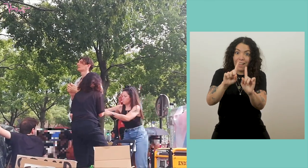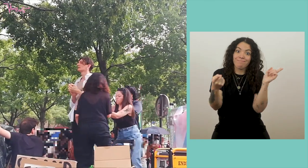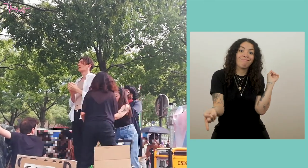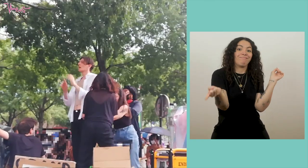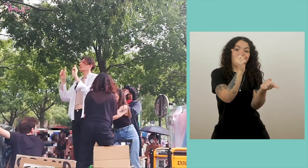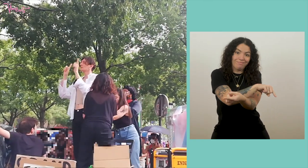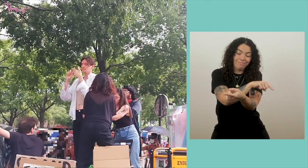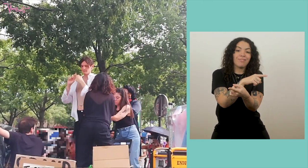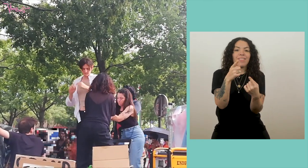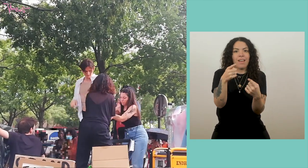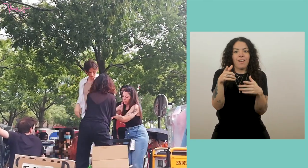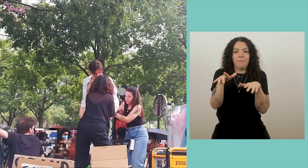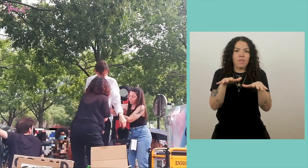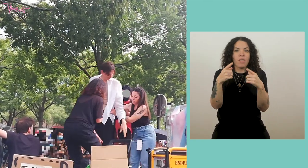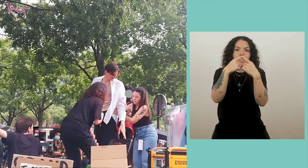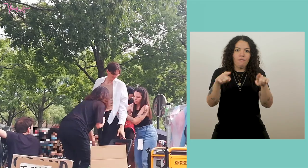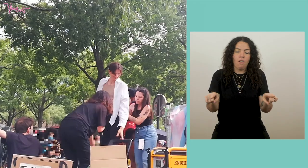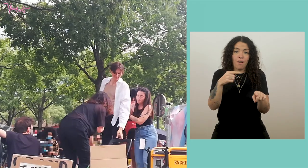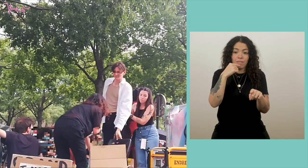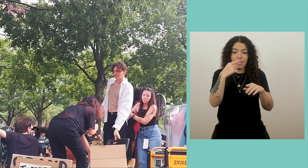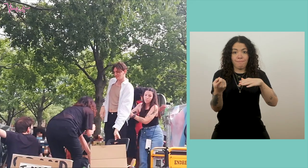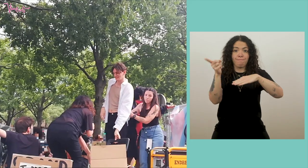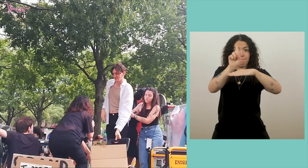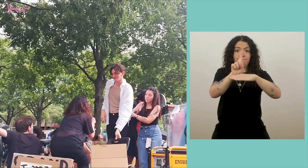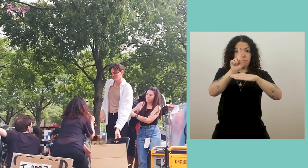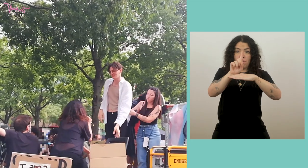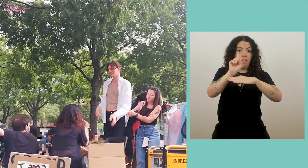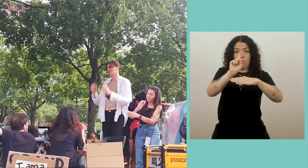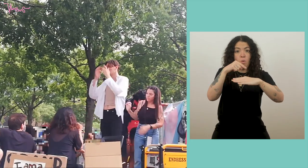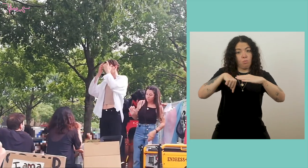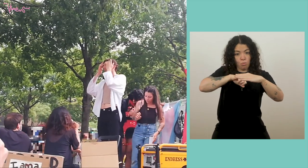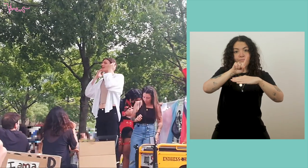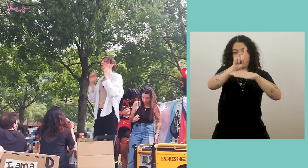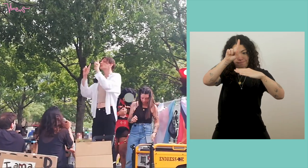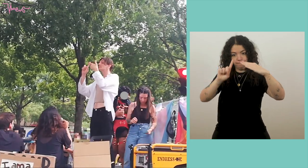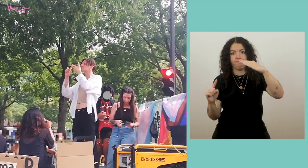And here it is different. That is to say that we are obliged to get off the tank because the person who expresses himself goes up on stage.